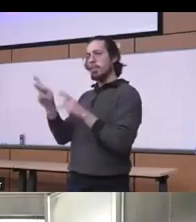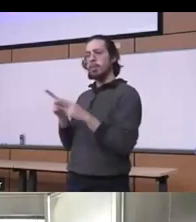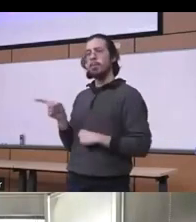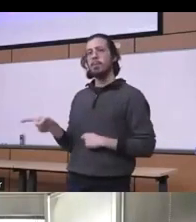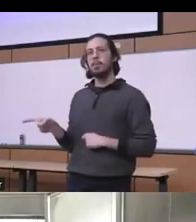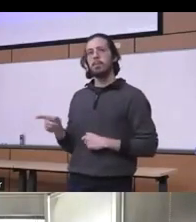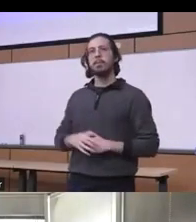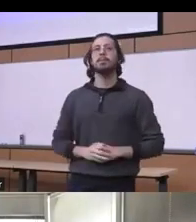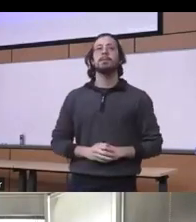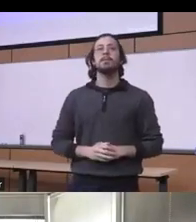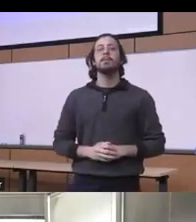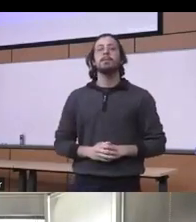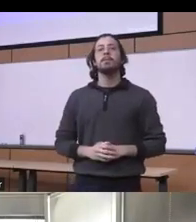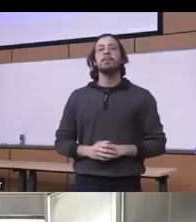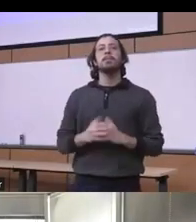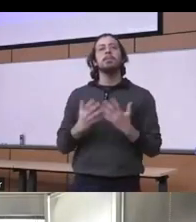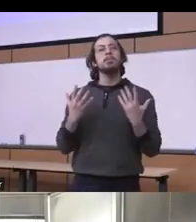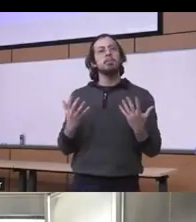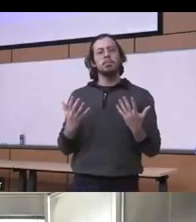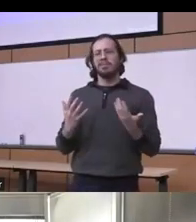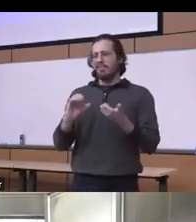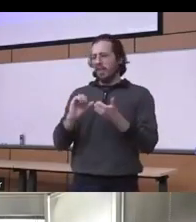so how did we really get here this is the second part of